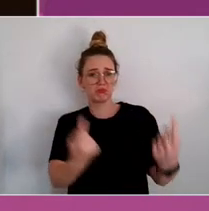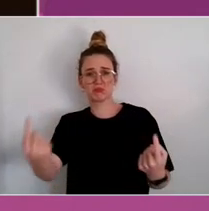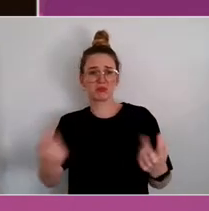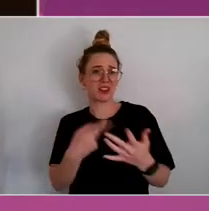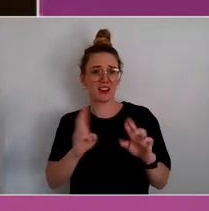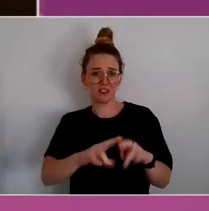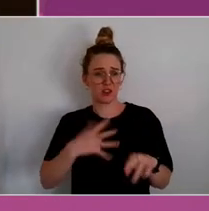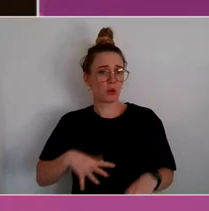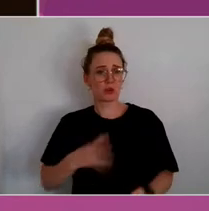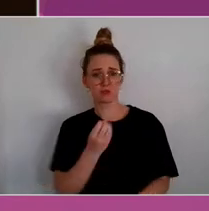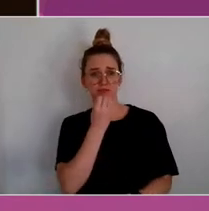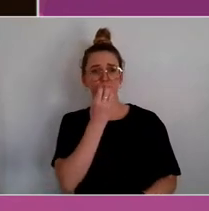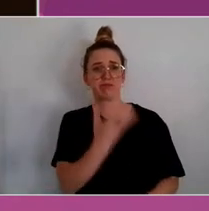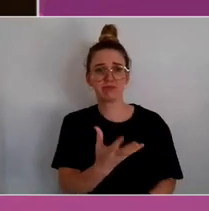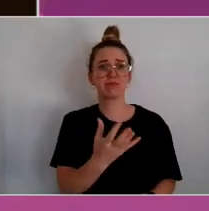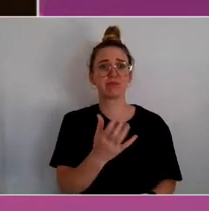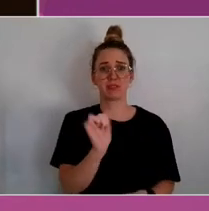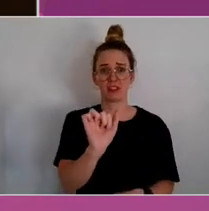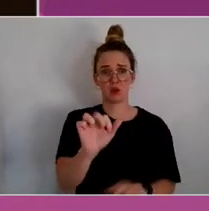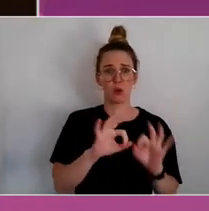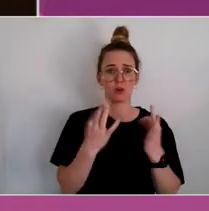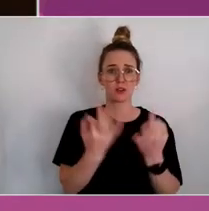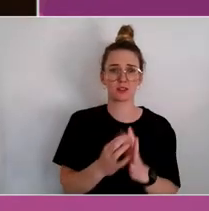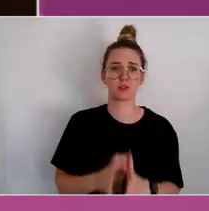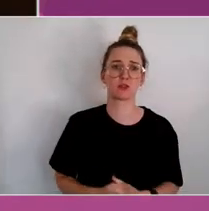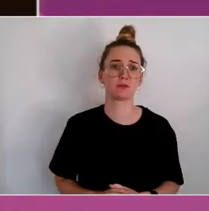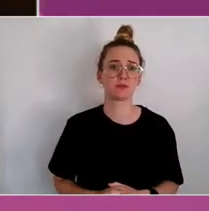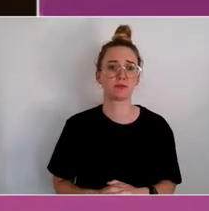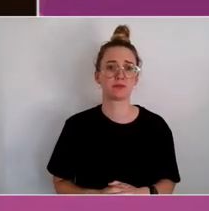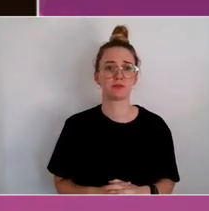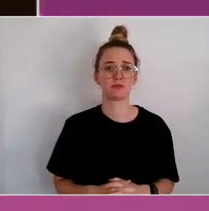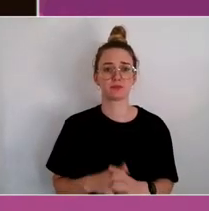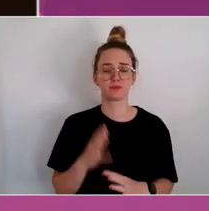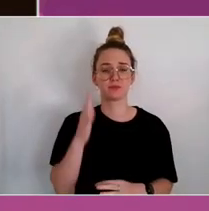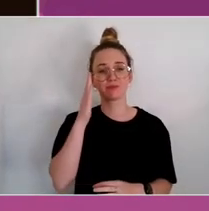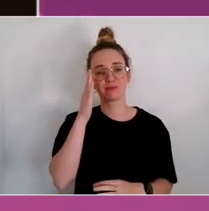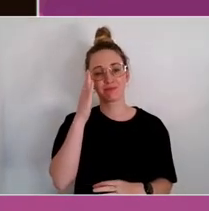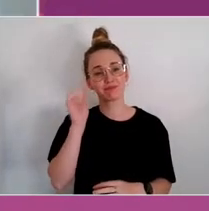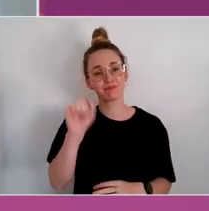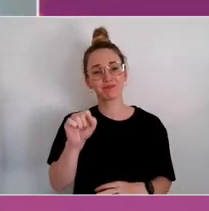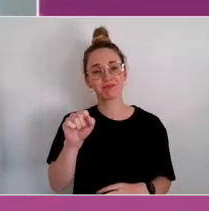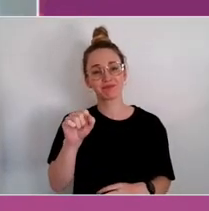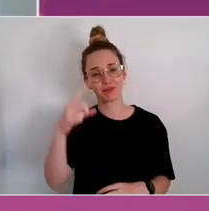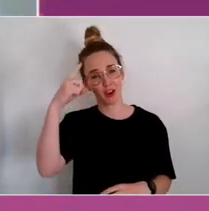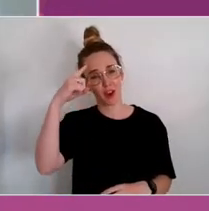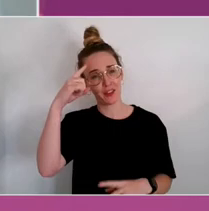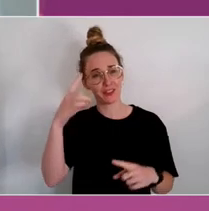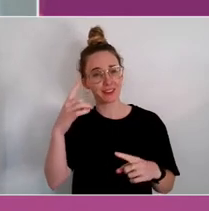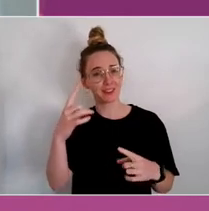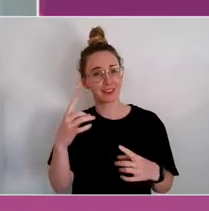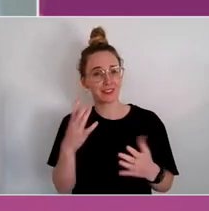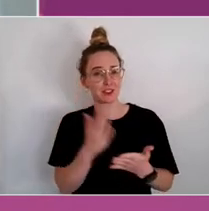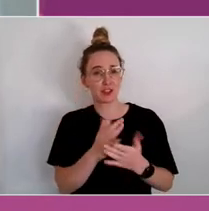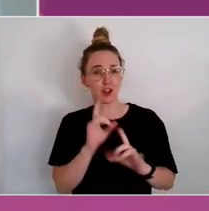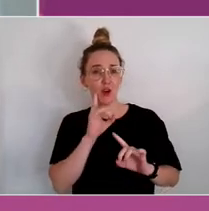I think it's probably pretty obvious from Lowitja's perspective, we're an Aboriginal community controlled organisation.